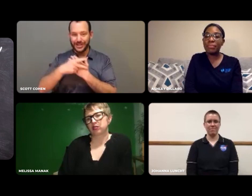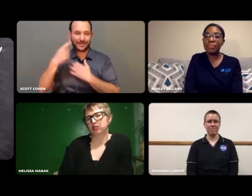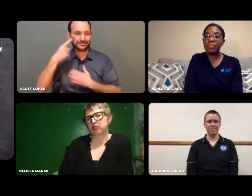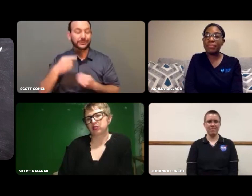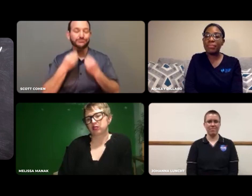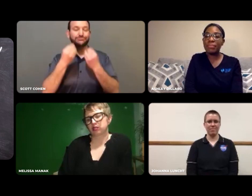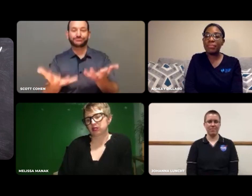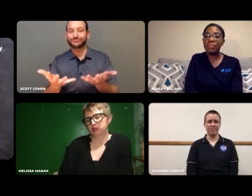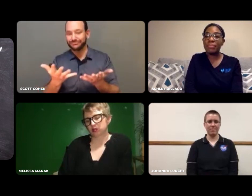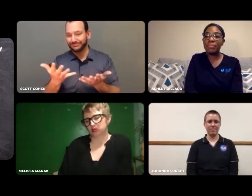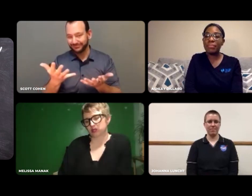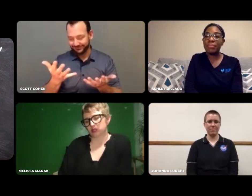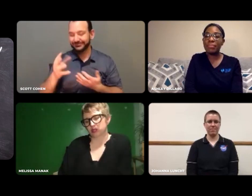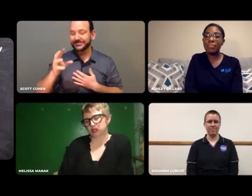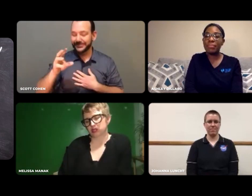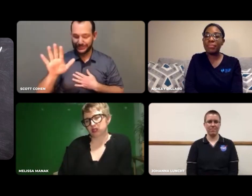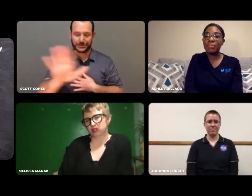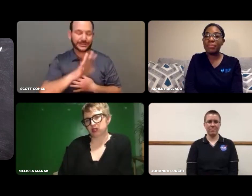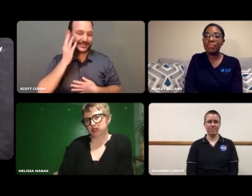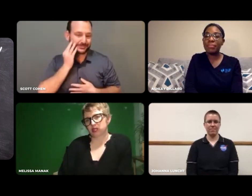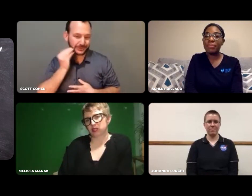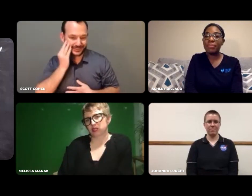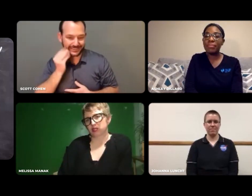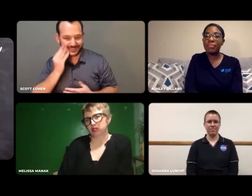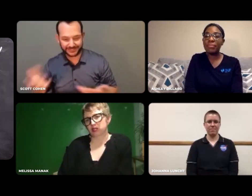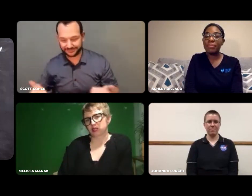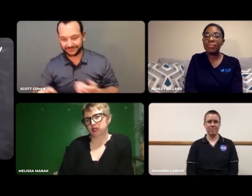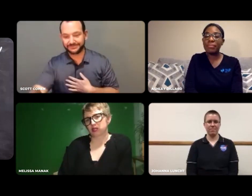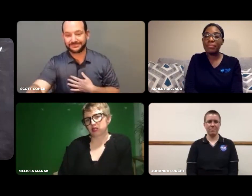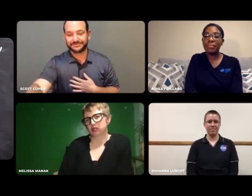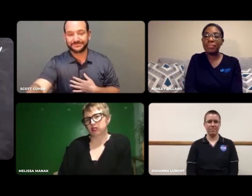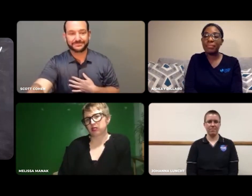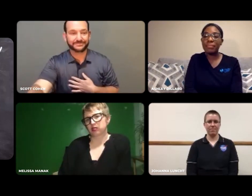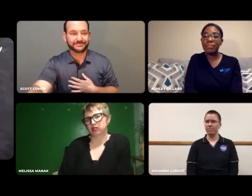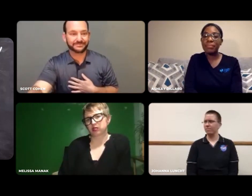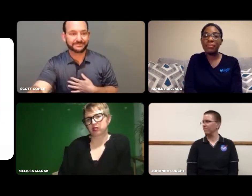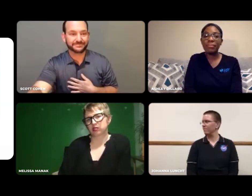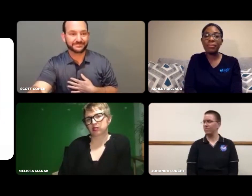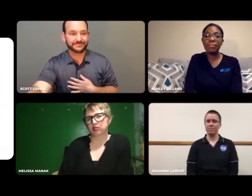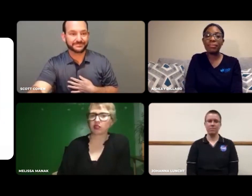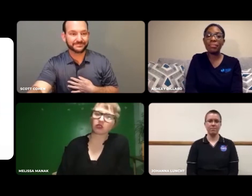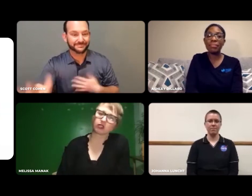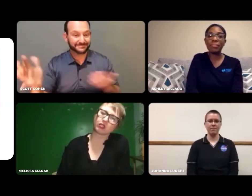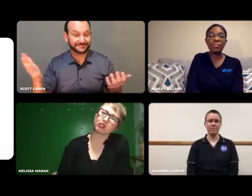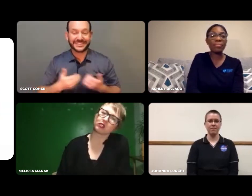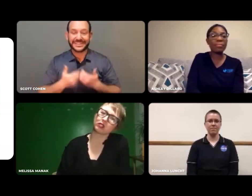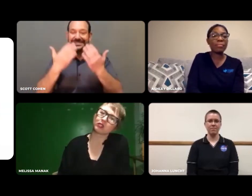Your feedback enhances the webinars we provide and your experience here.